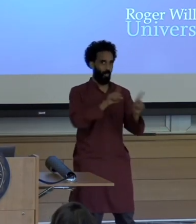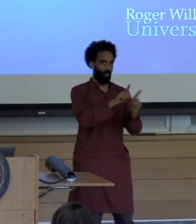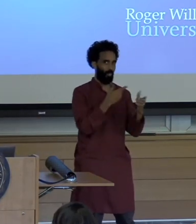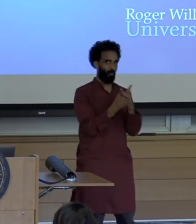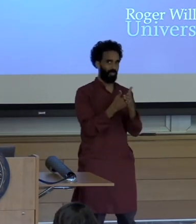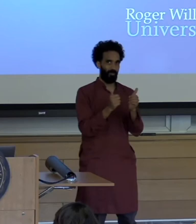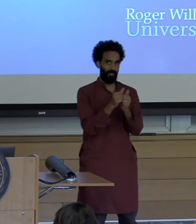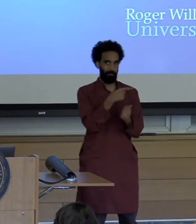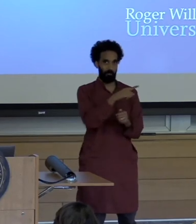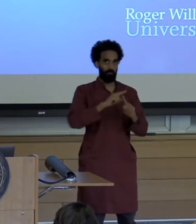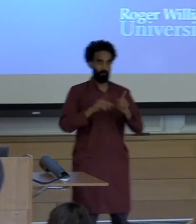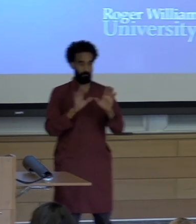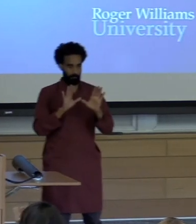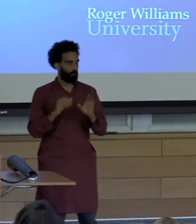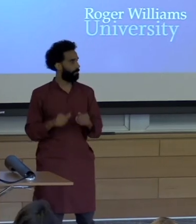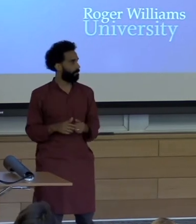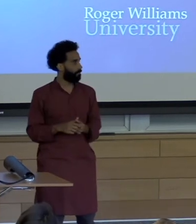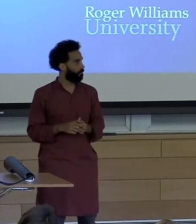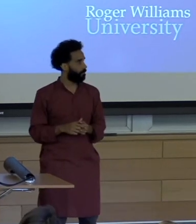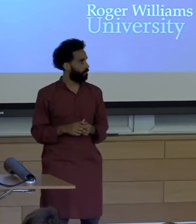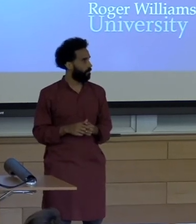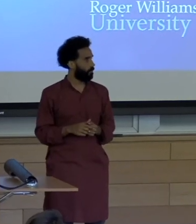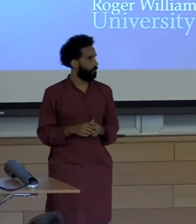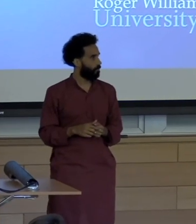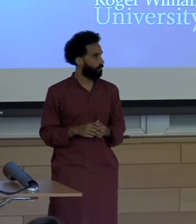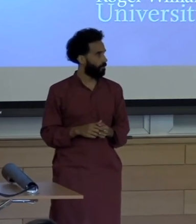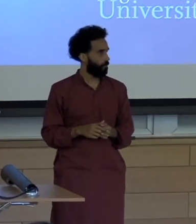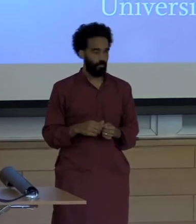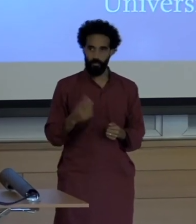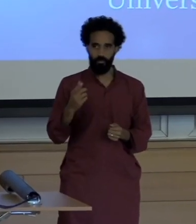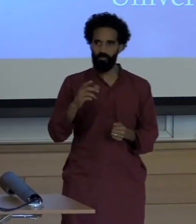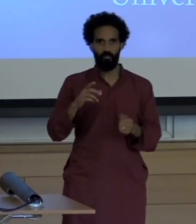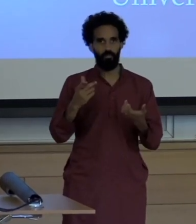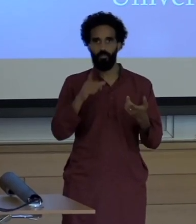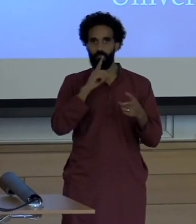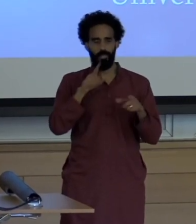In the same way that there is everywhere in the globe, right? This is